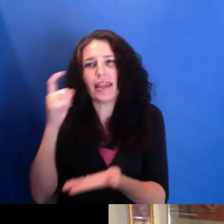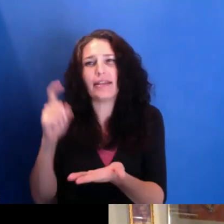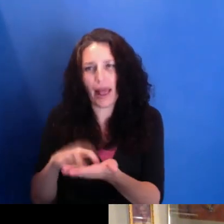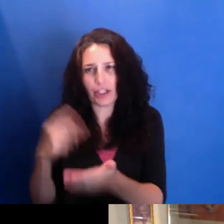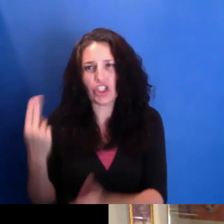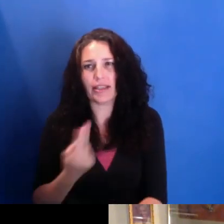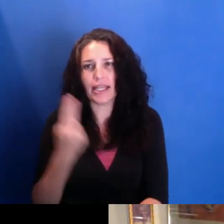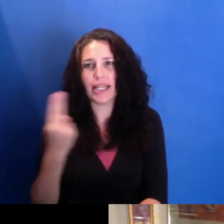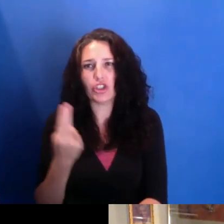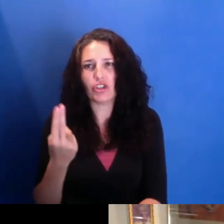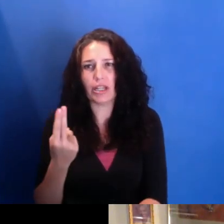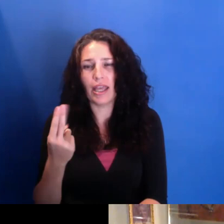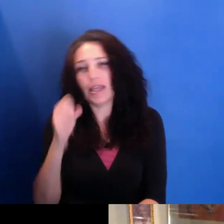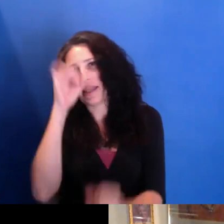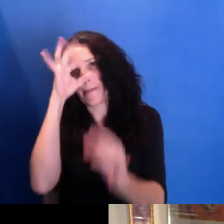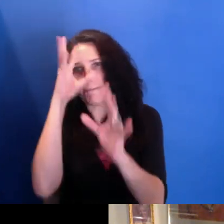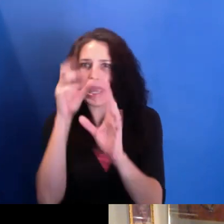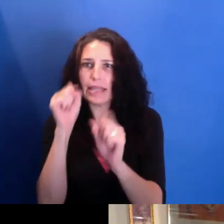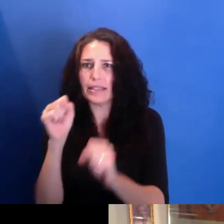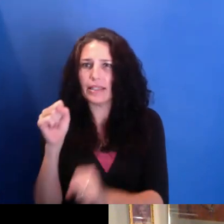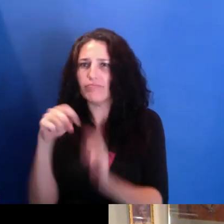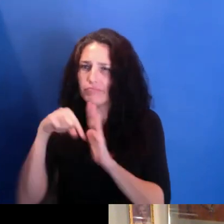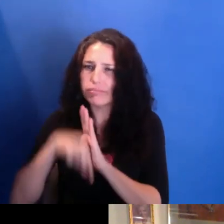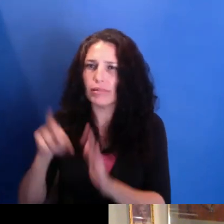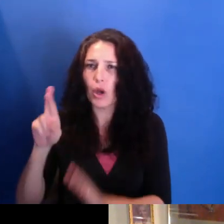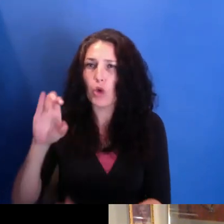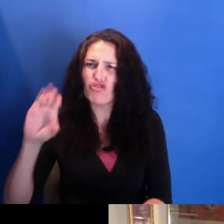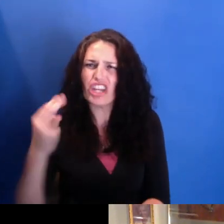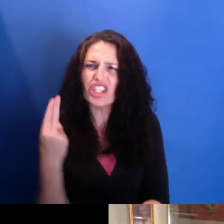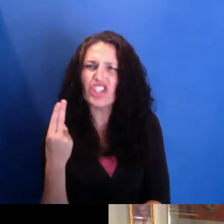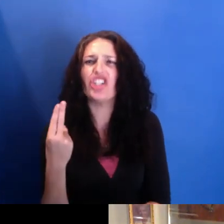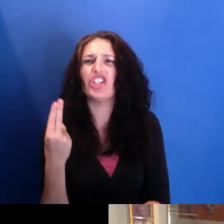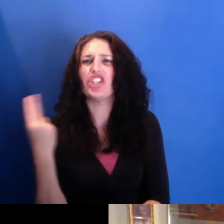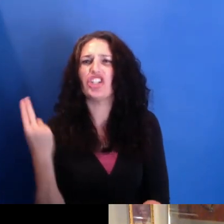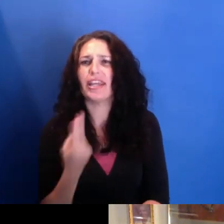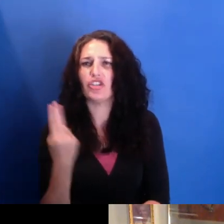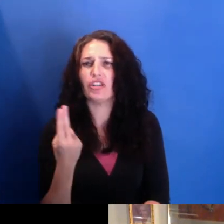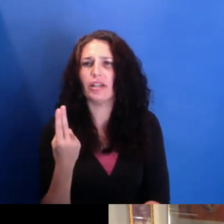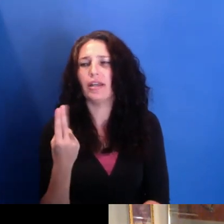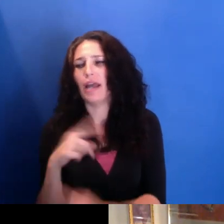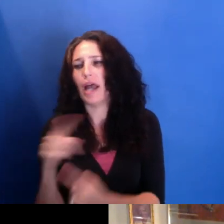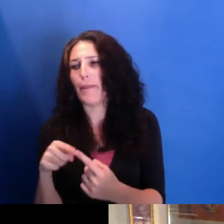the amazing, rich history of, first of all, migration, Black